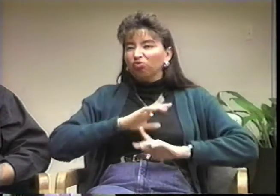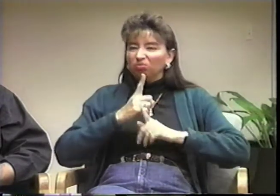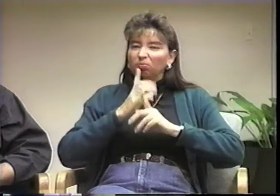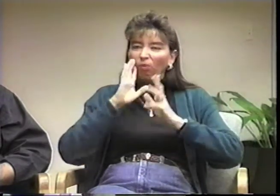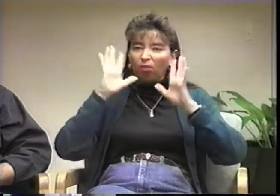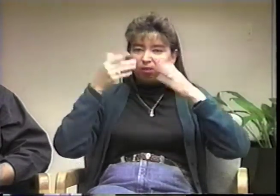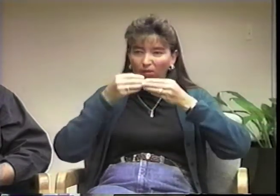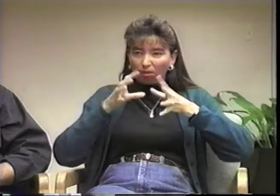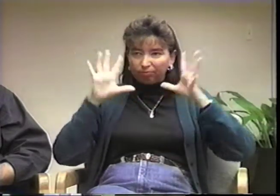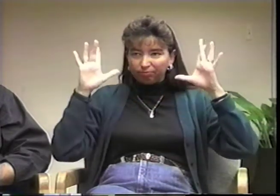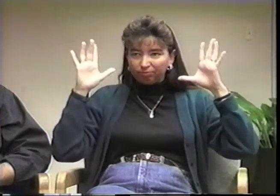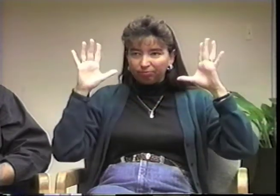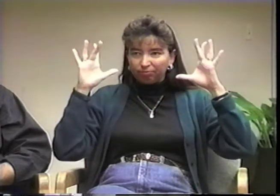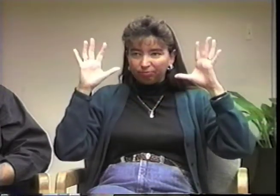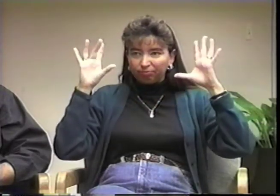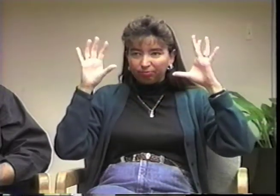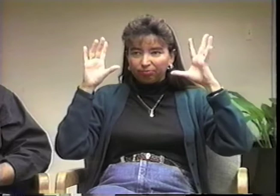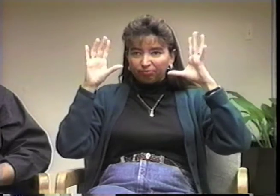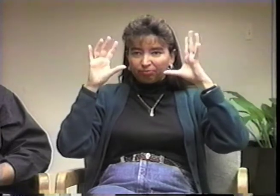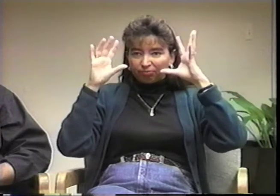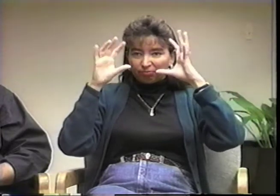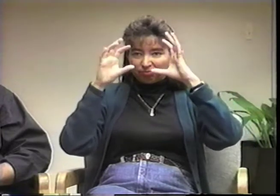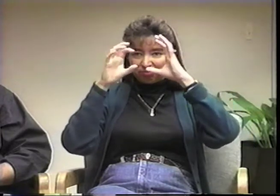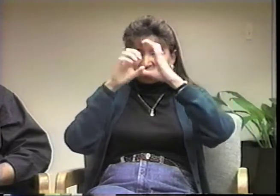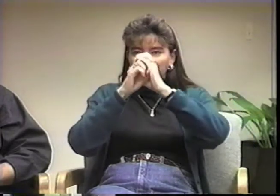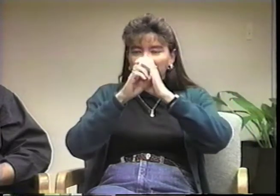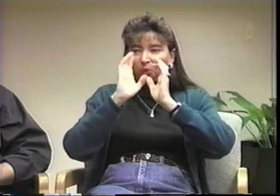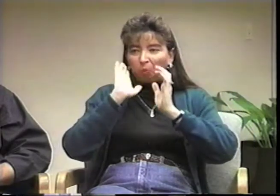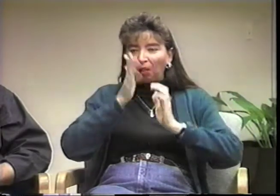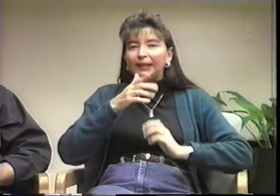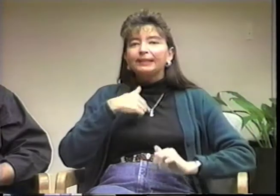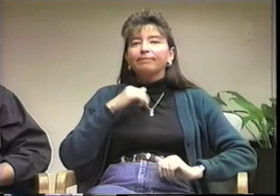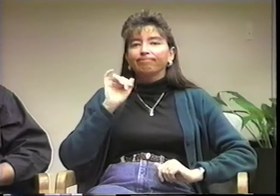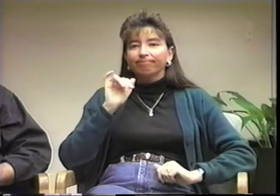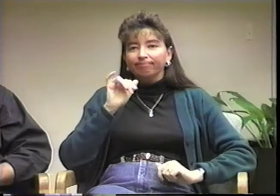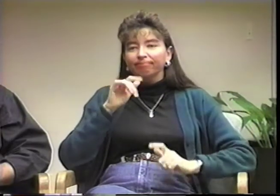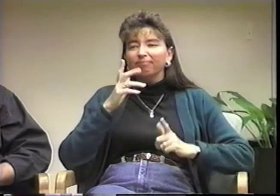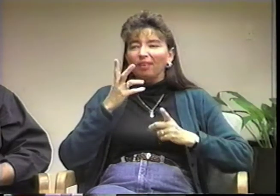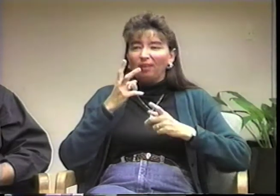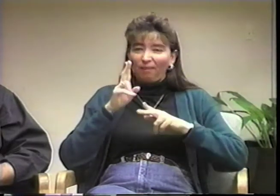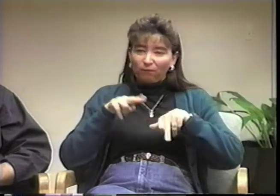the doctor at the University said that I wouldn't become blind within six months, which was a relief,